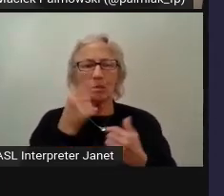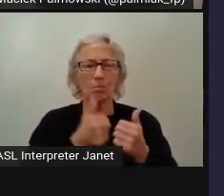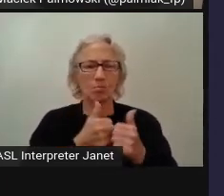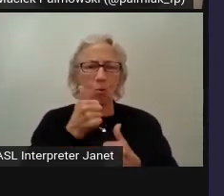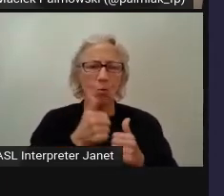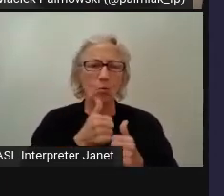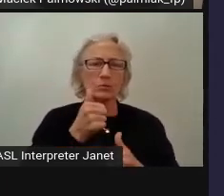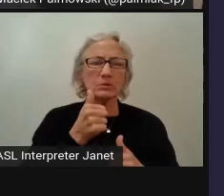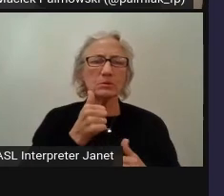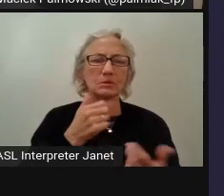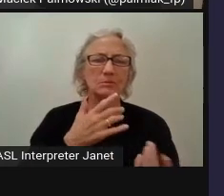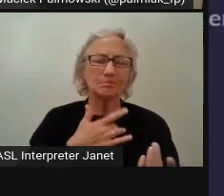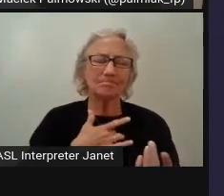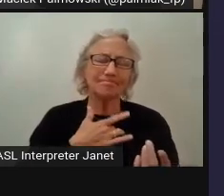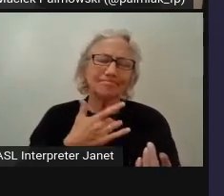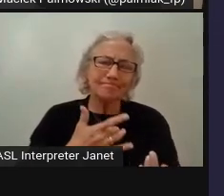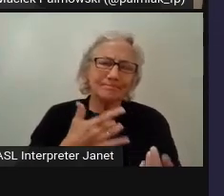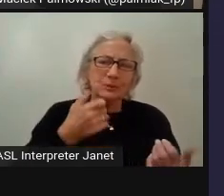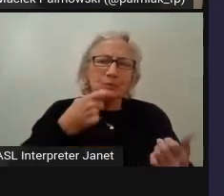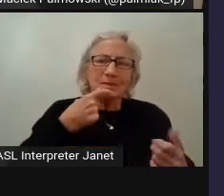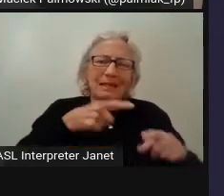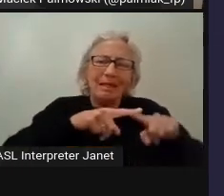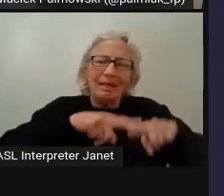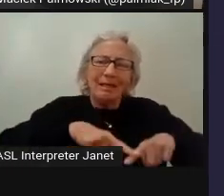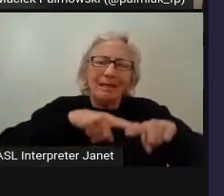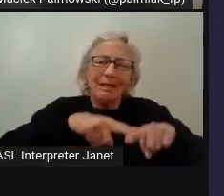it depends, but not this time. Both, of course.